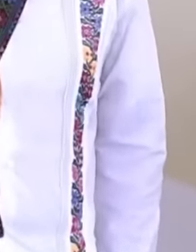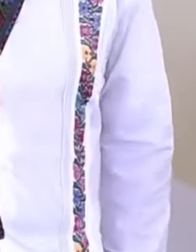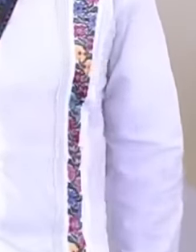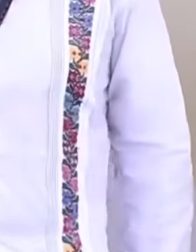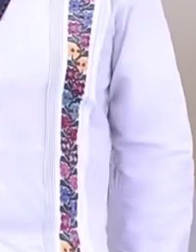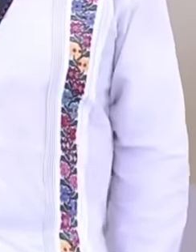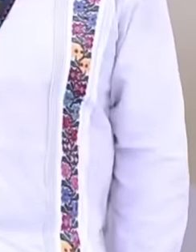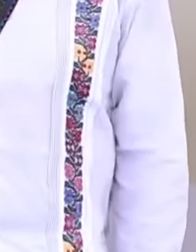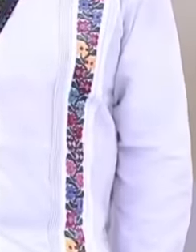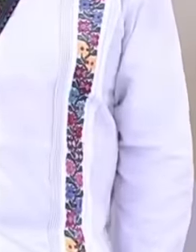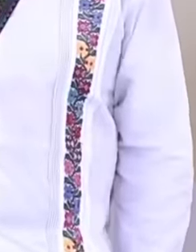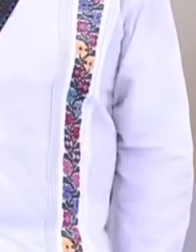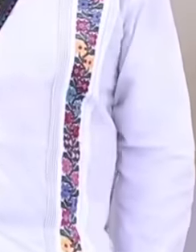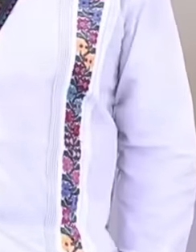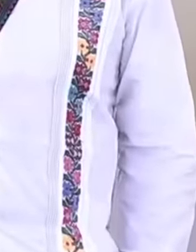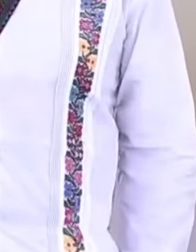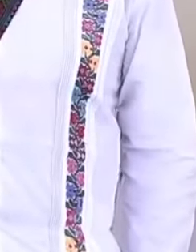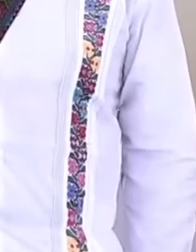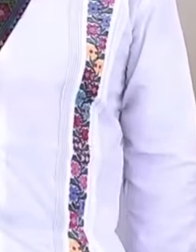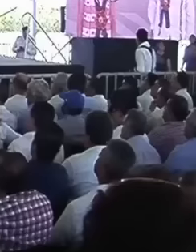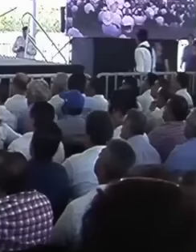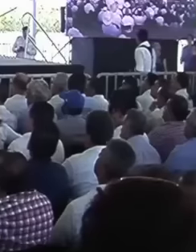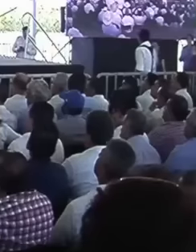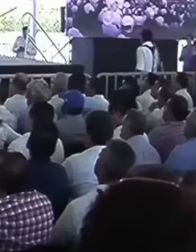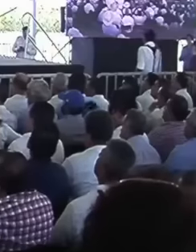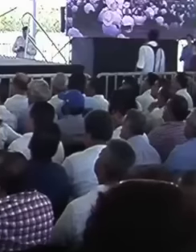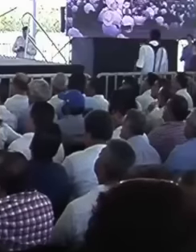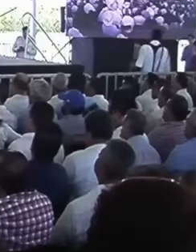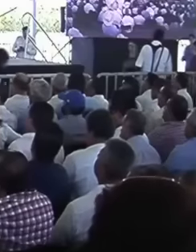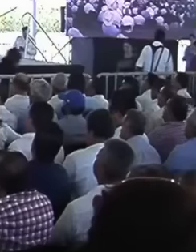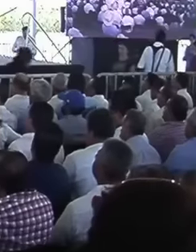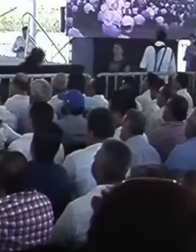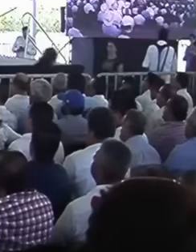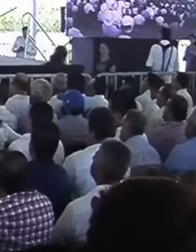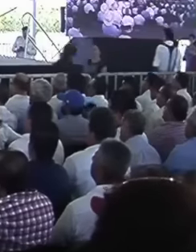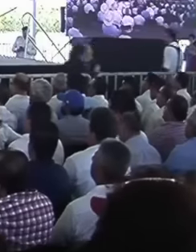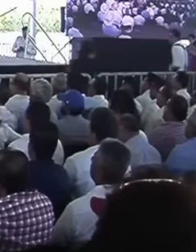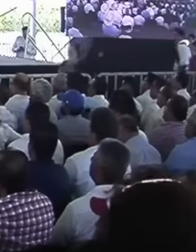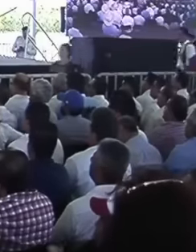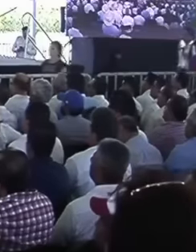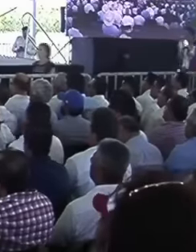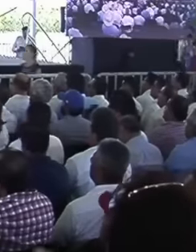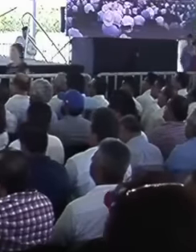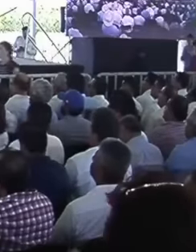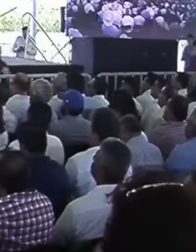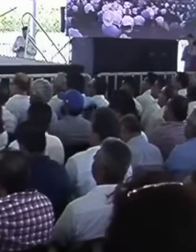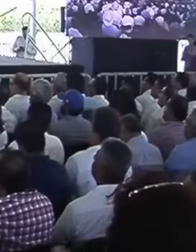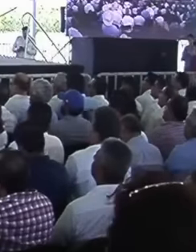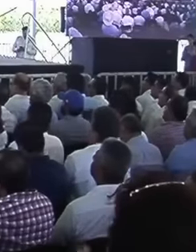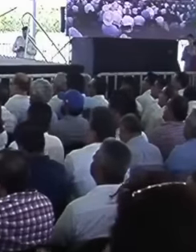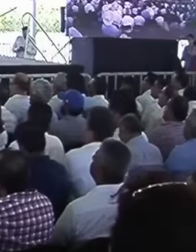the message addressed to us by the constitutional president of the United Mexican States, Mr. Andrés Manuel López